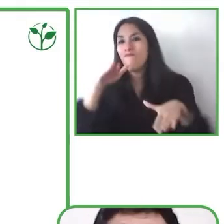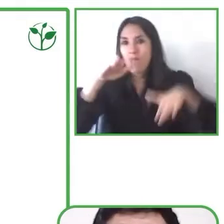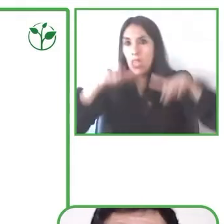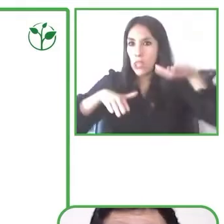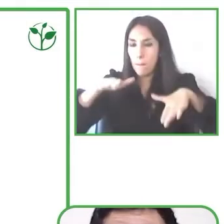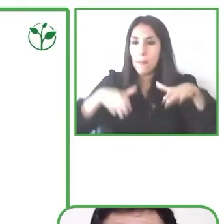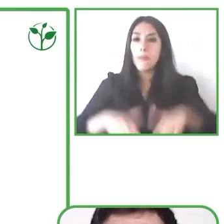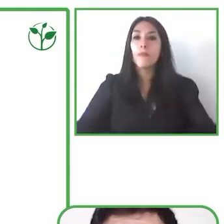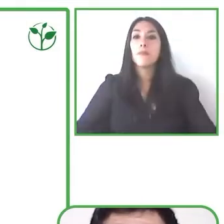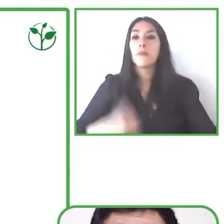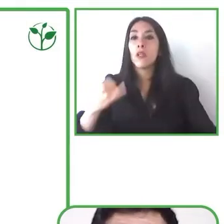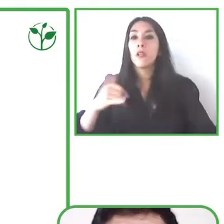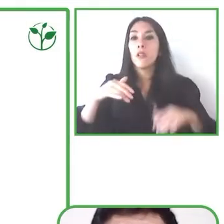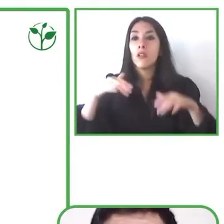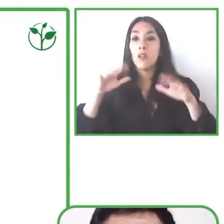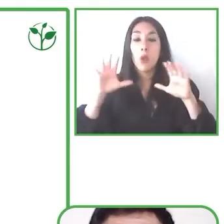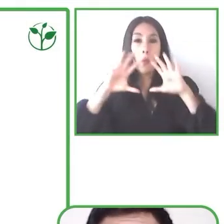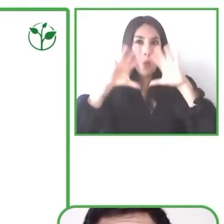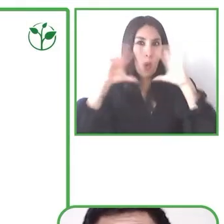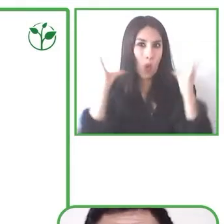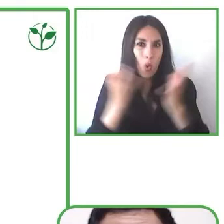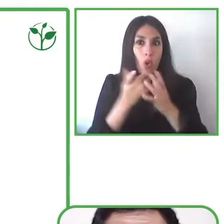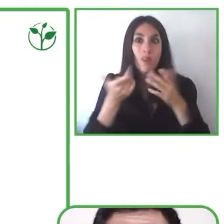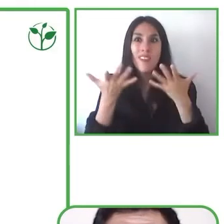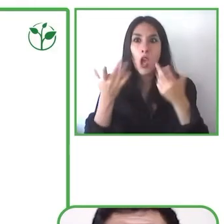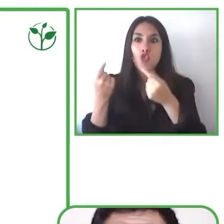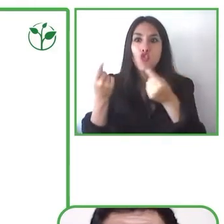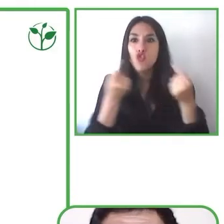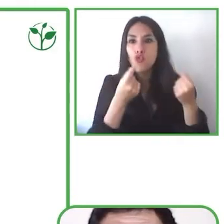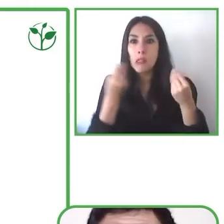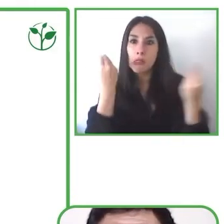global methods and they did these changes and although we had these